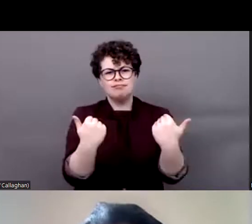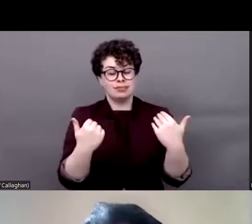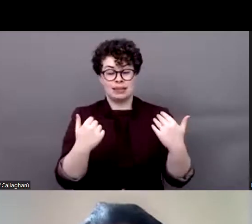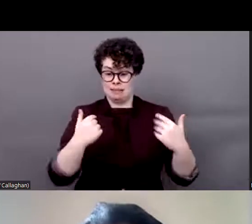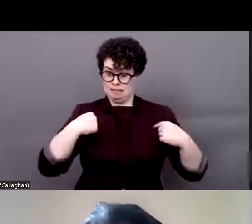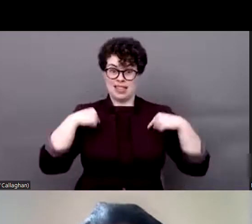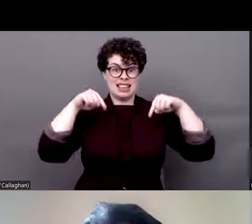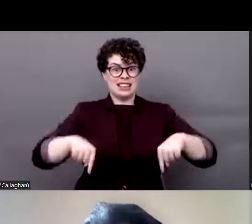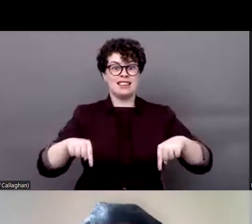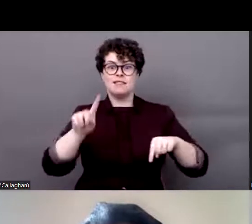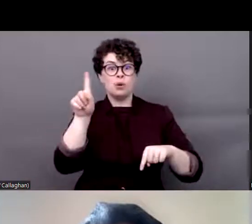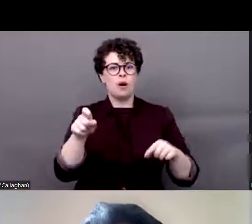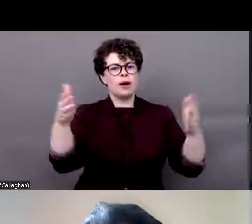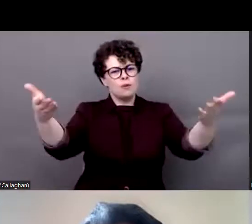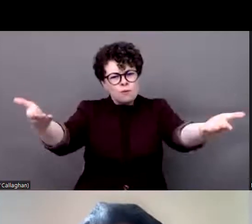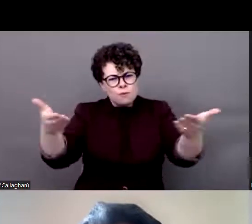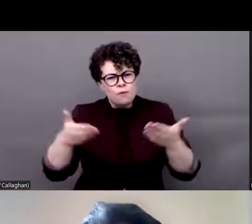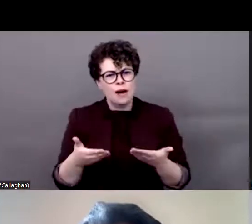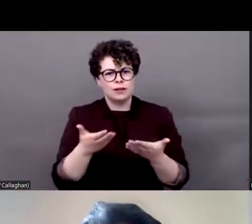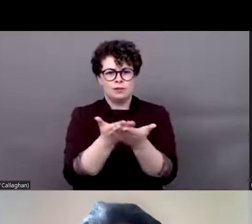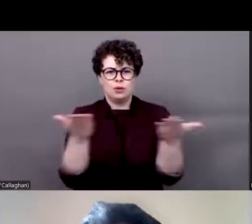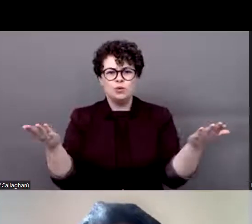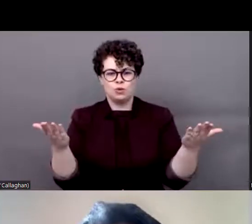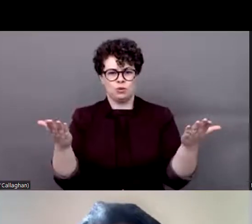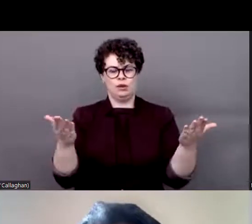you in this mission. Let us join hands and let us move and